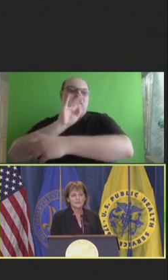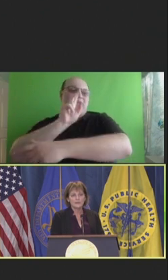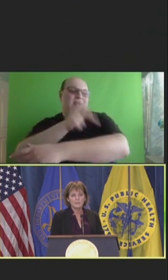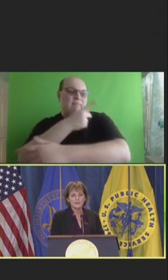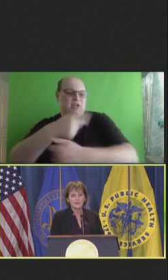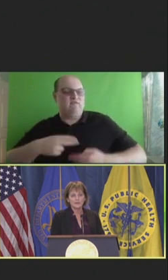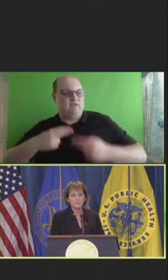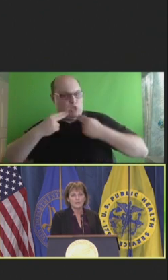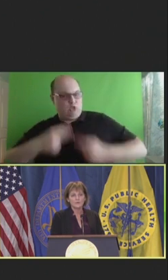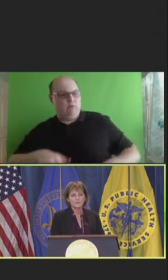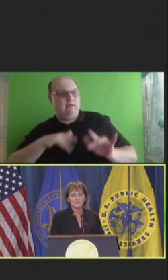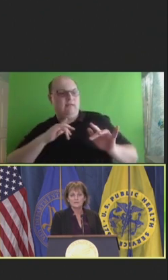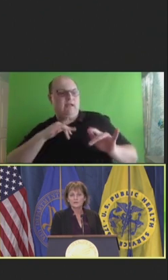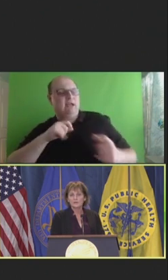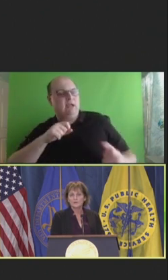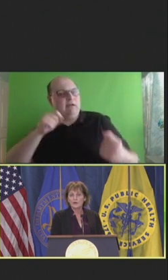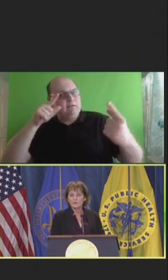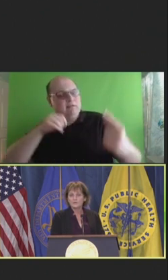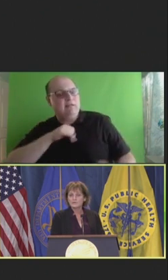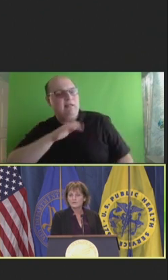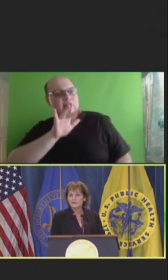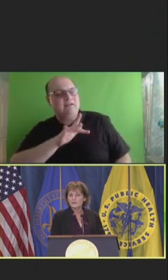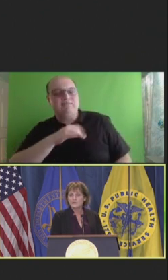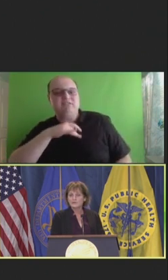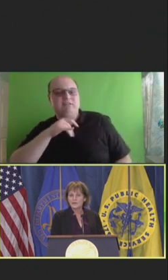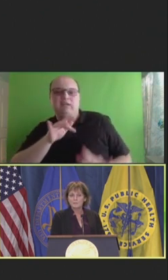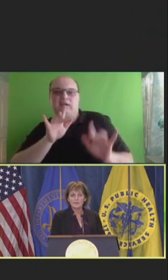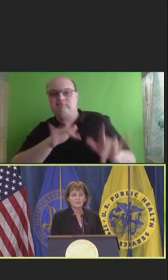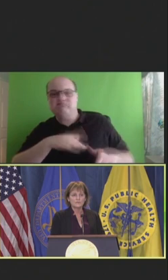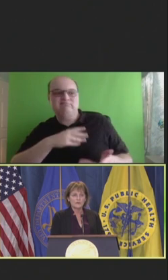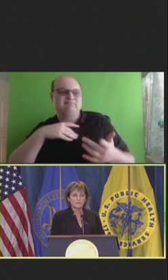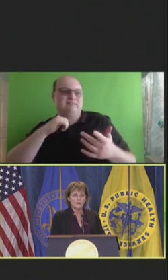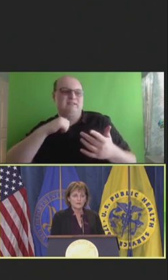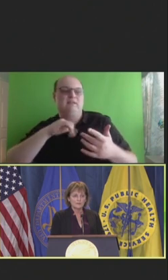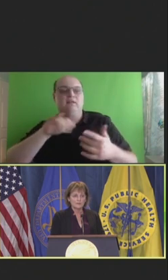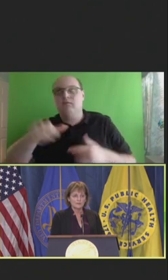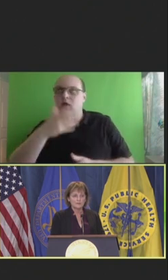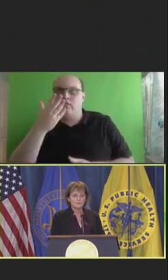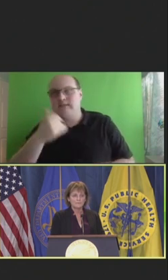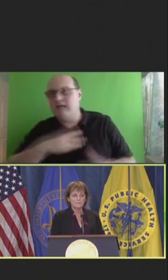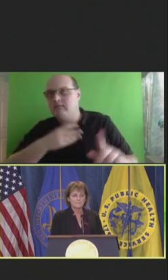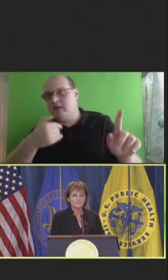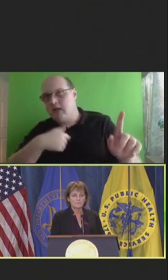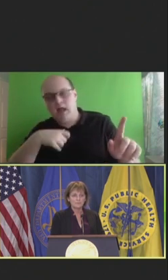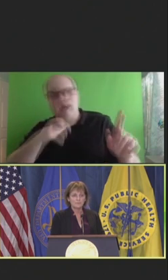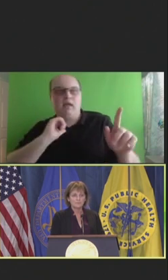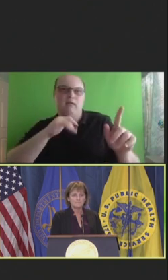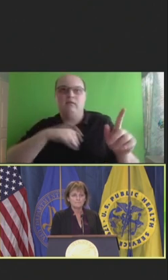empathetic way. "Oh, no. Another diabetic train wreck in room two." Right?